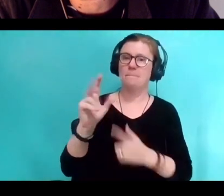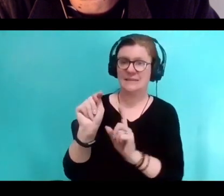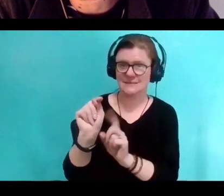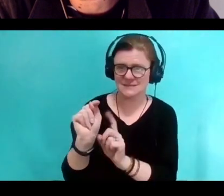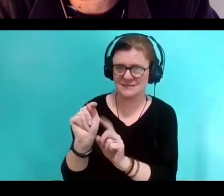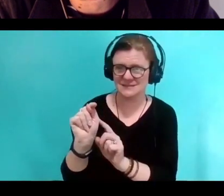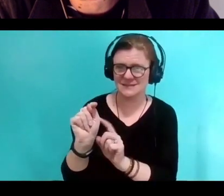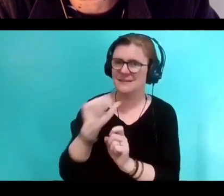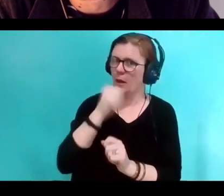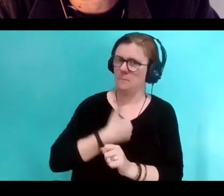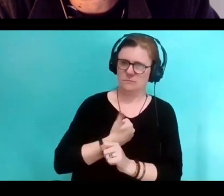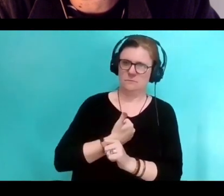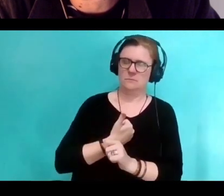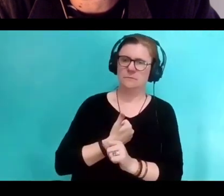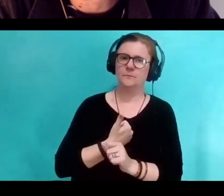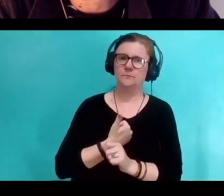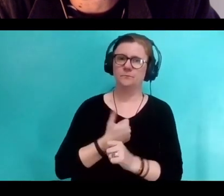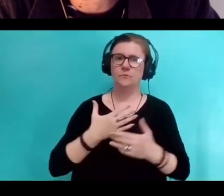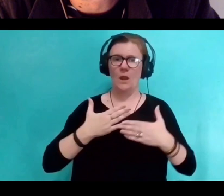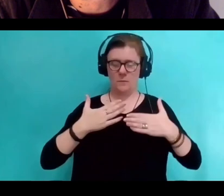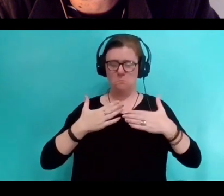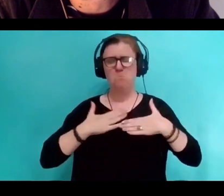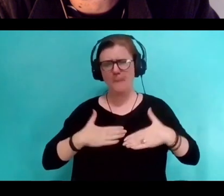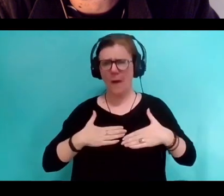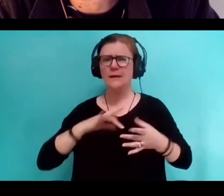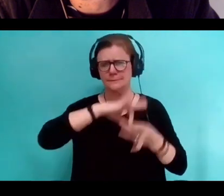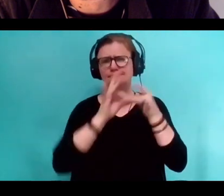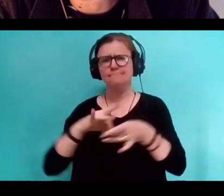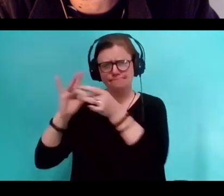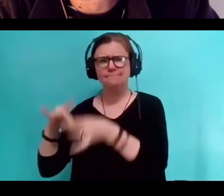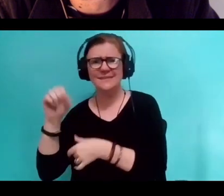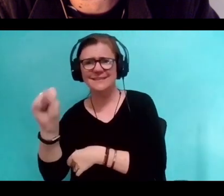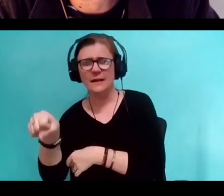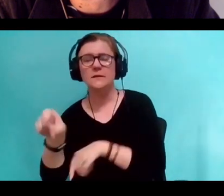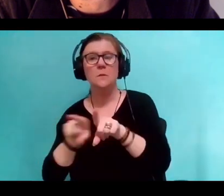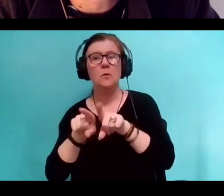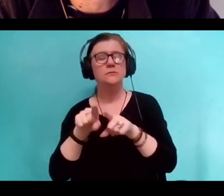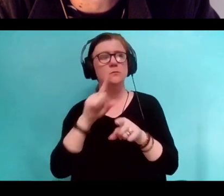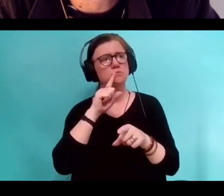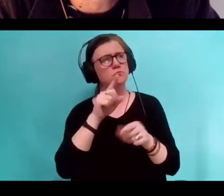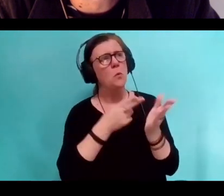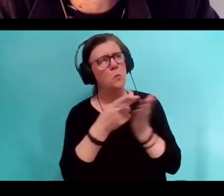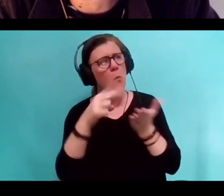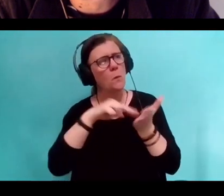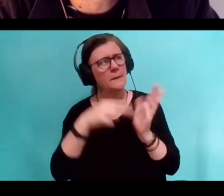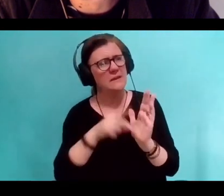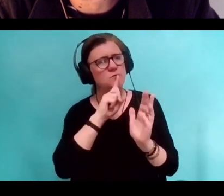Like the story of my body is the through line, but the question of what it means to be embodied is for me,